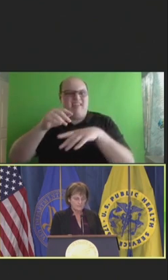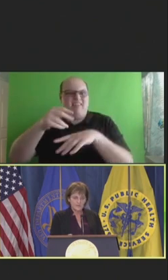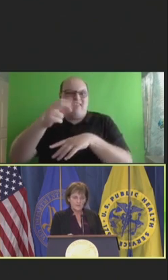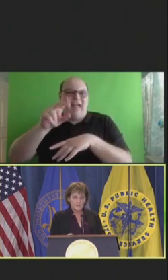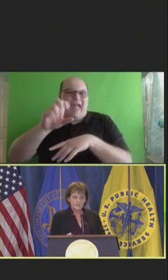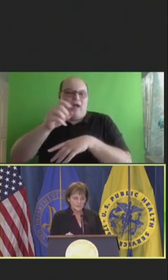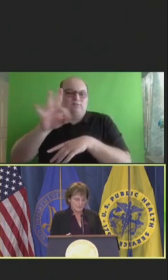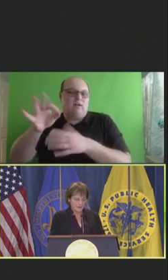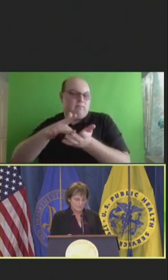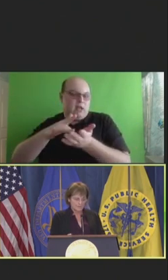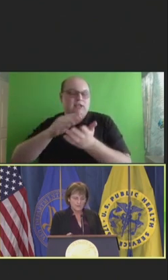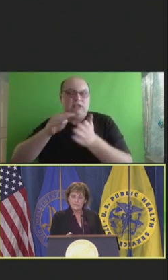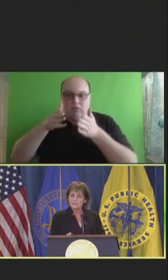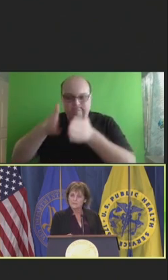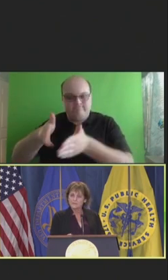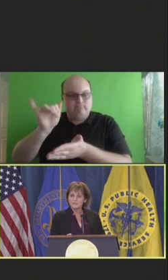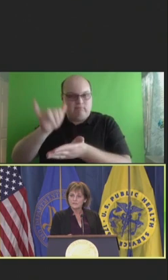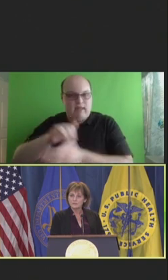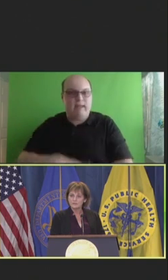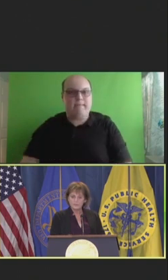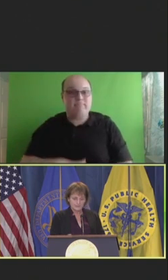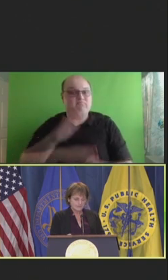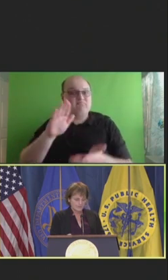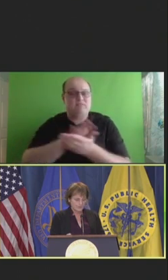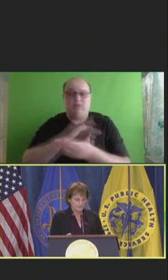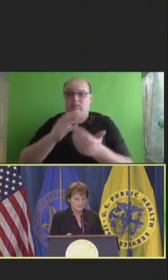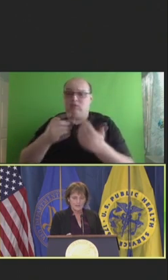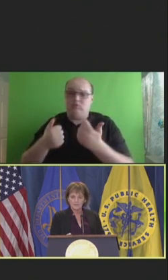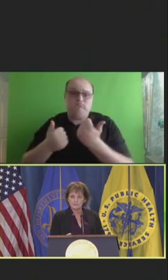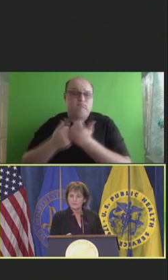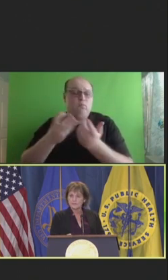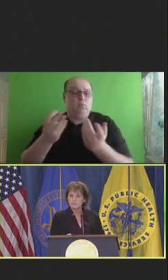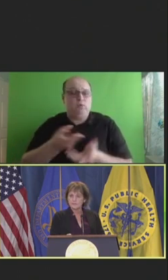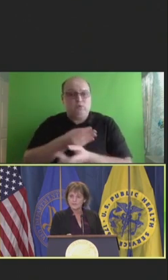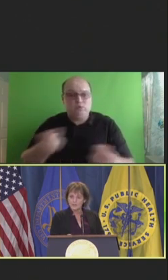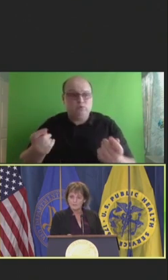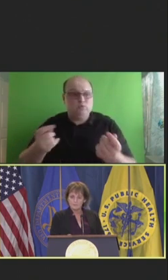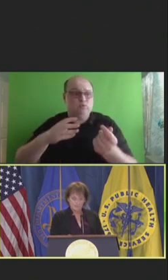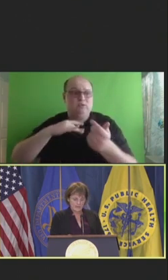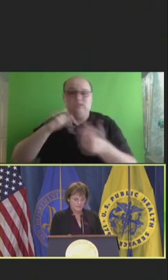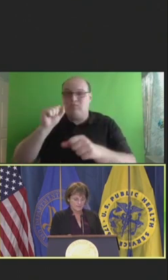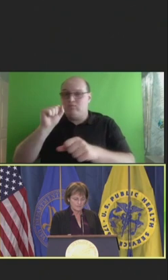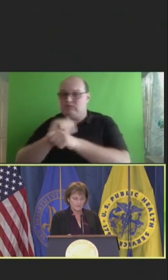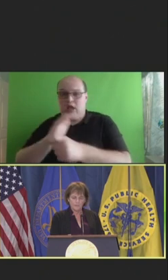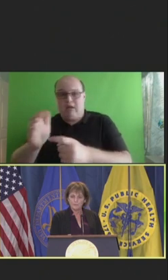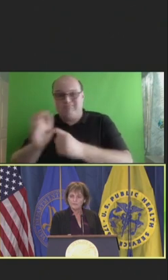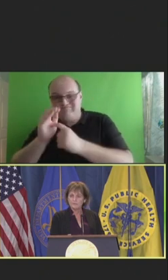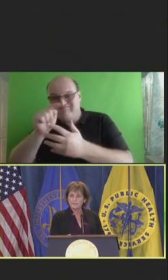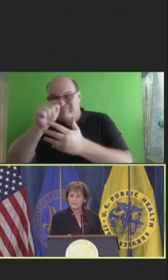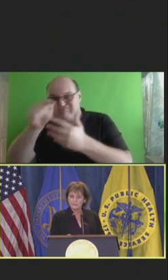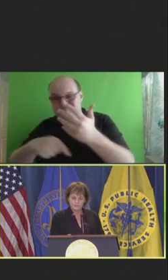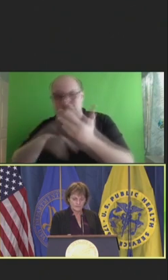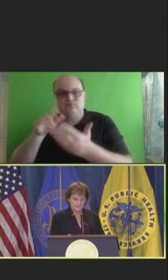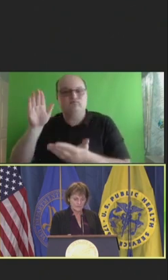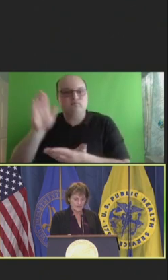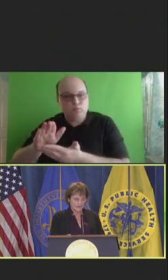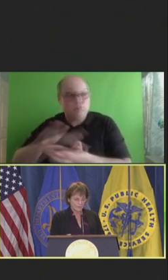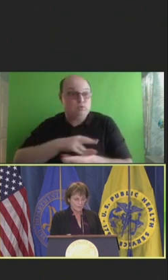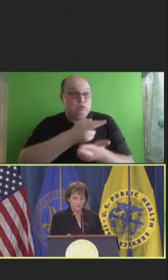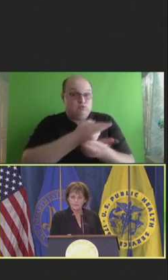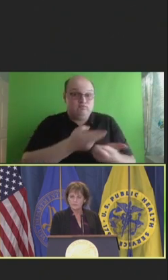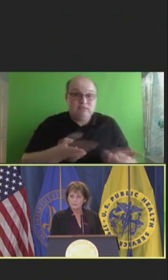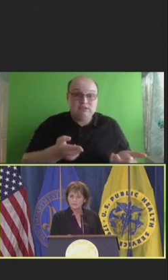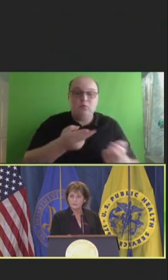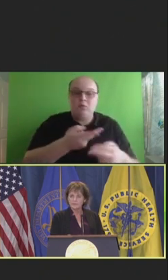This paper endorses solutions focused on reducing job demands, improving resources and workflows.